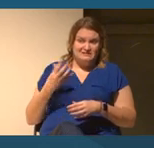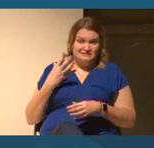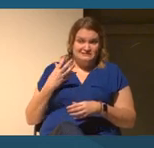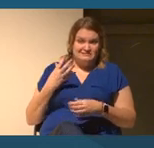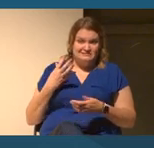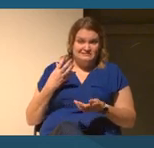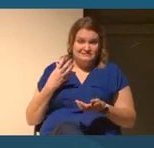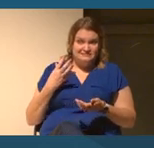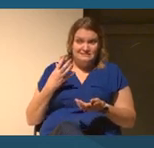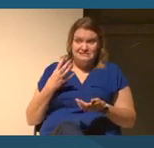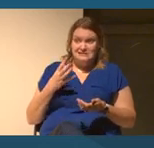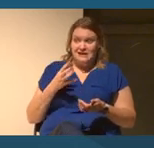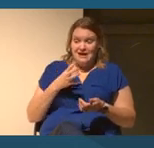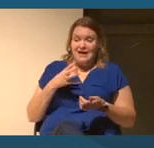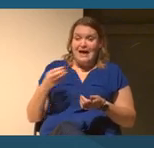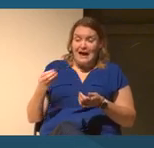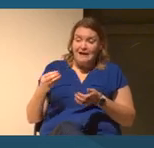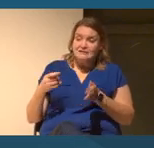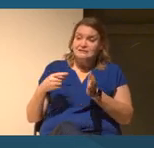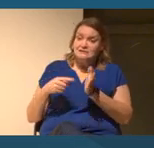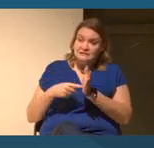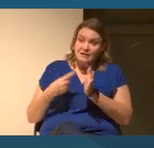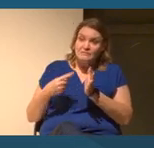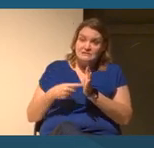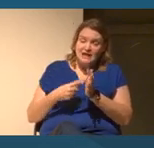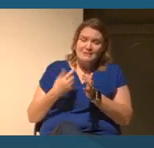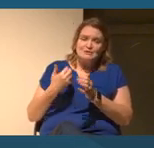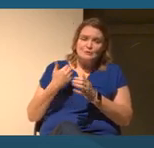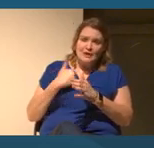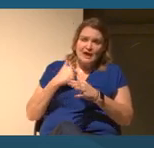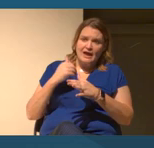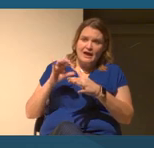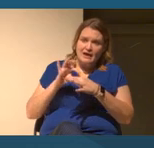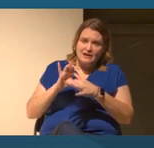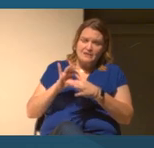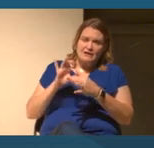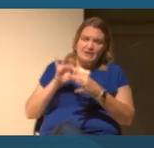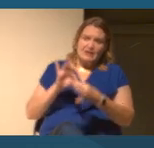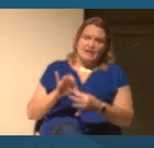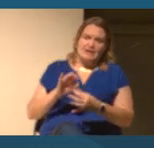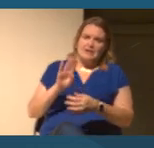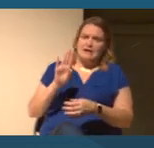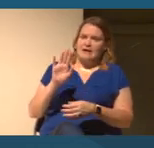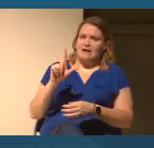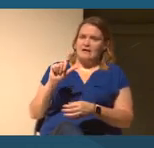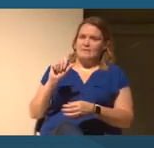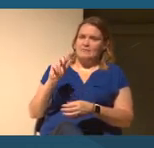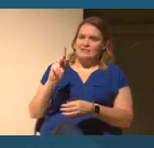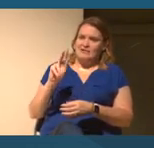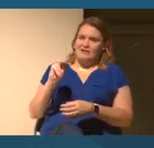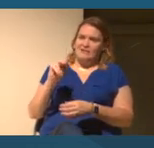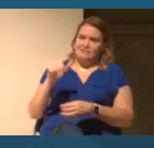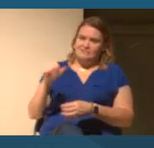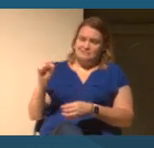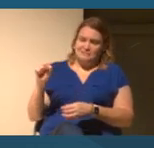And at times, there was a construct around blackness with Martin Luther King, Rosa Parks.